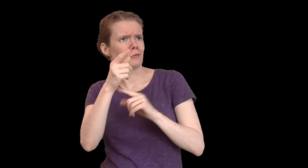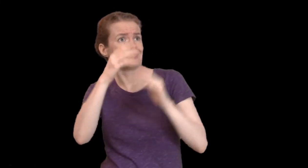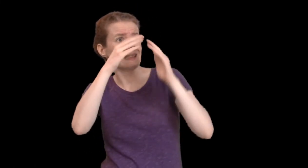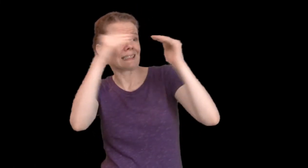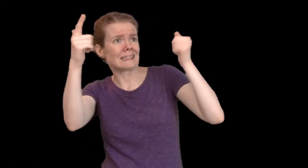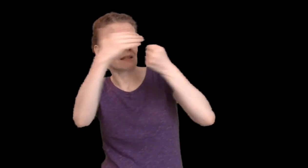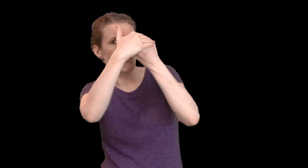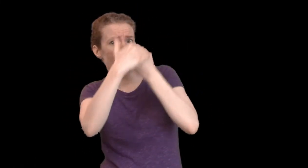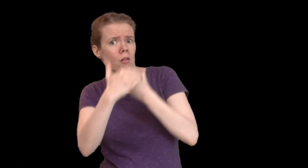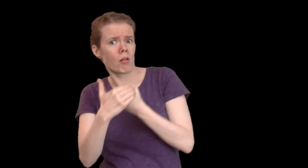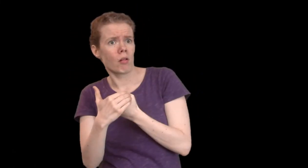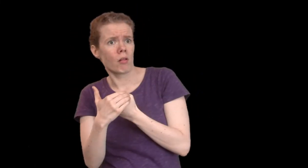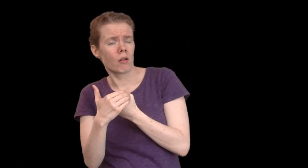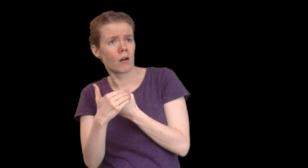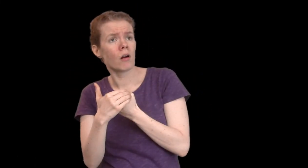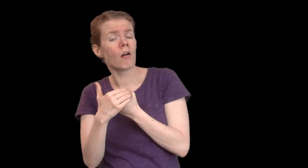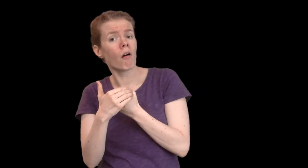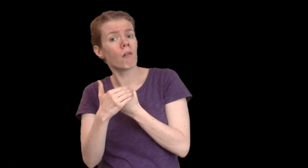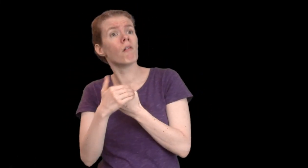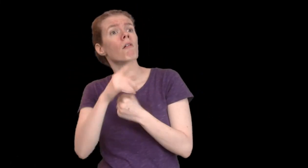The system seeks to oppress us.